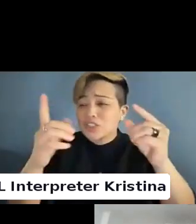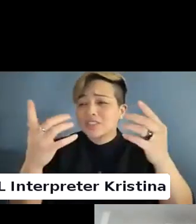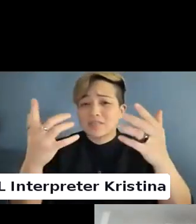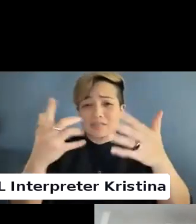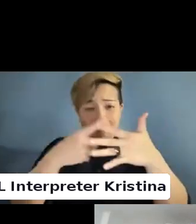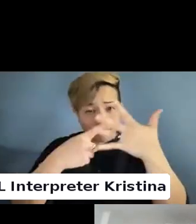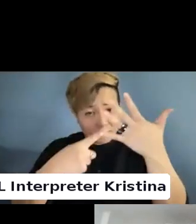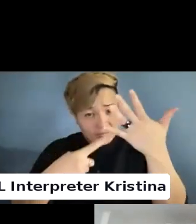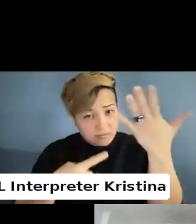So.